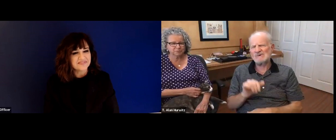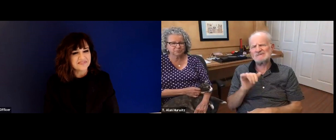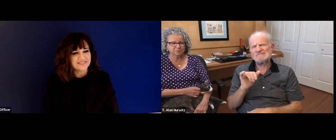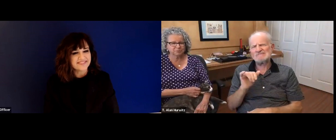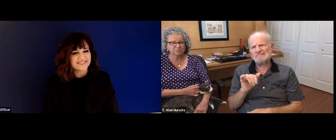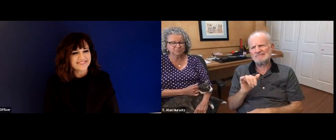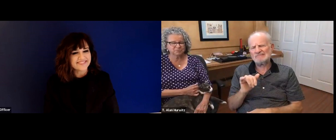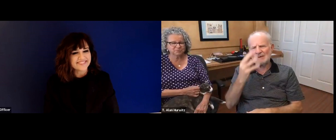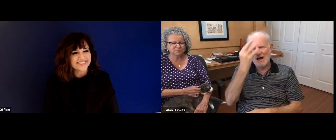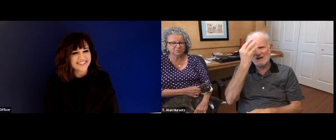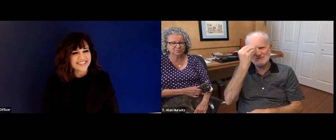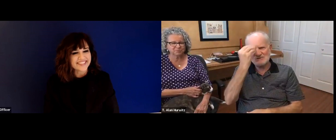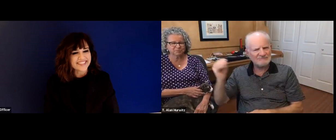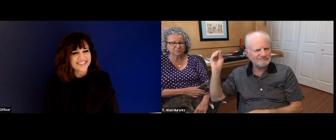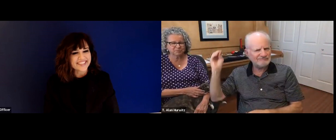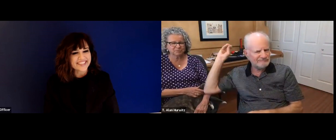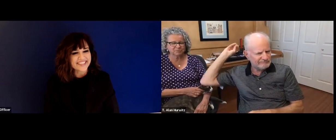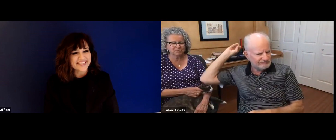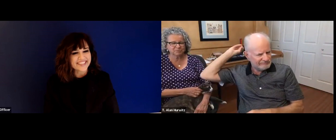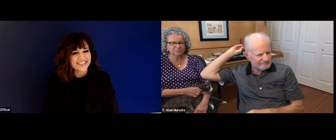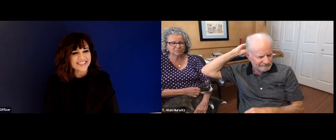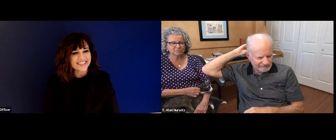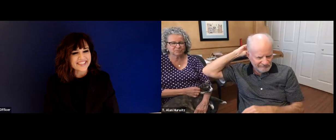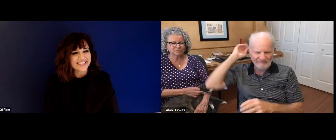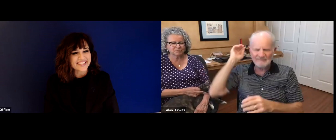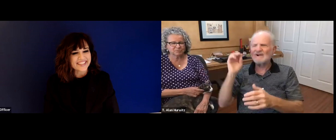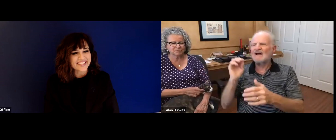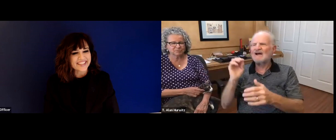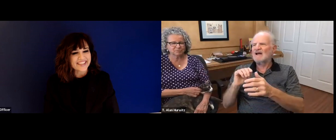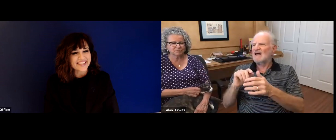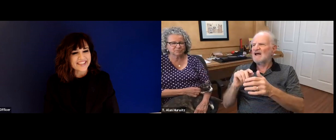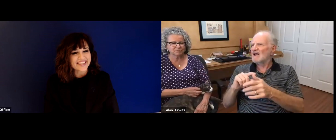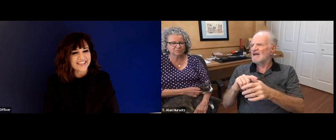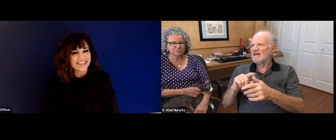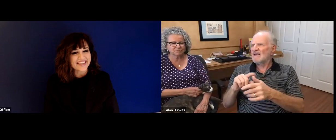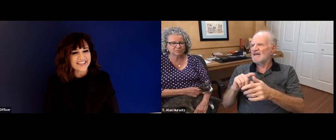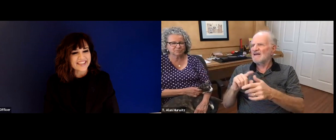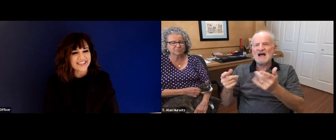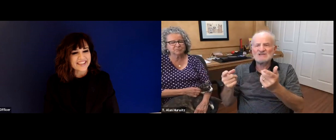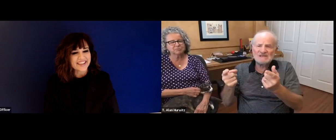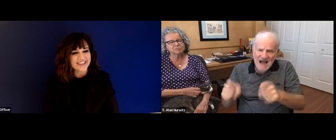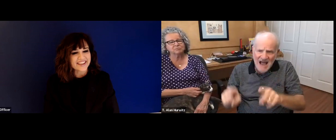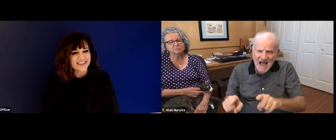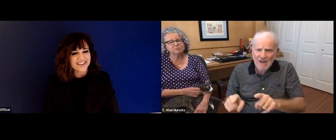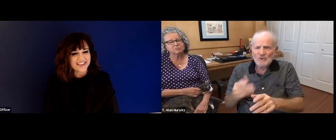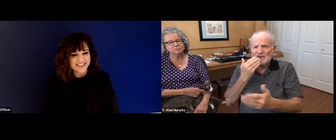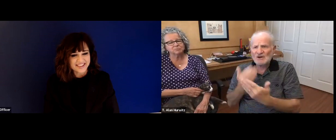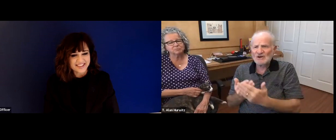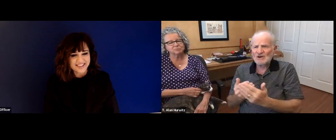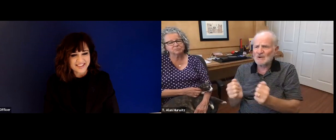students. There was no room for promotion back then at that time, remember, I was younger, so it was sort of a different